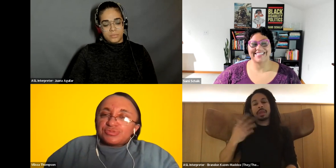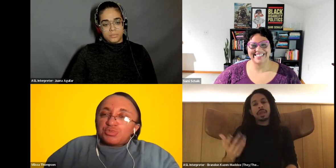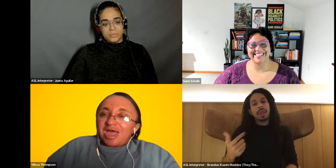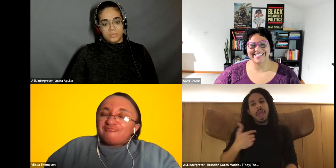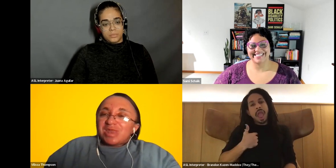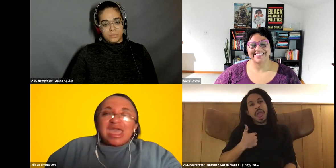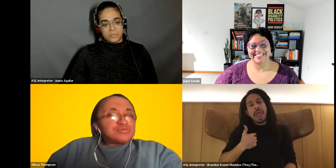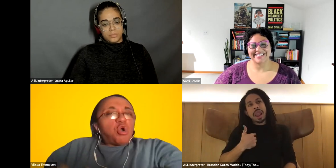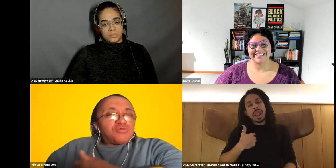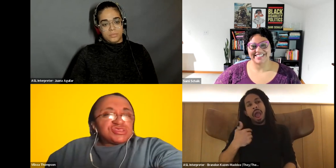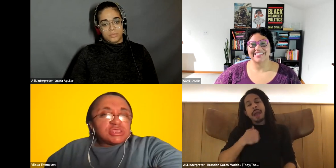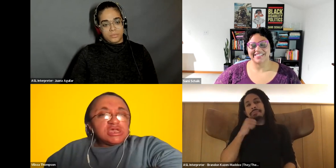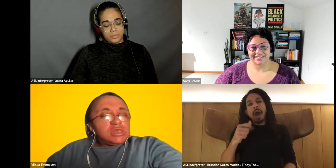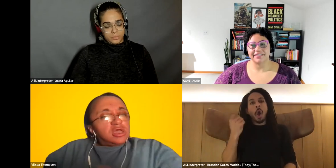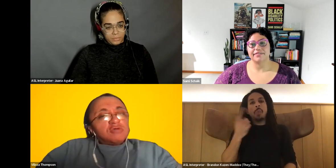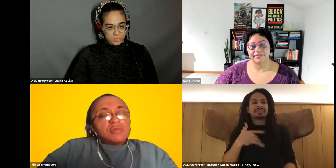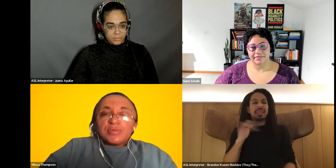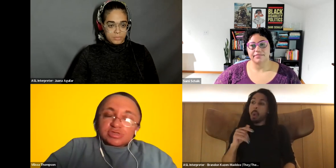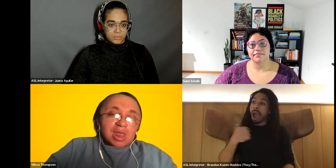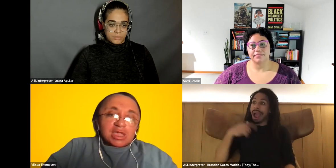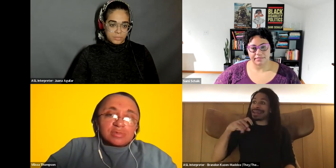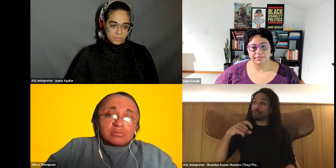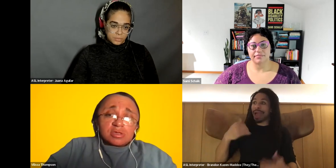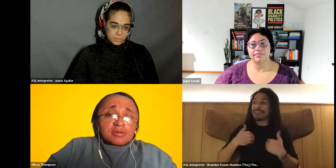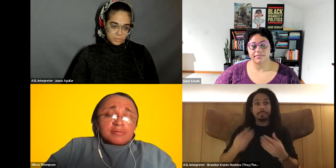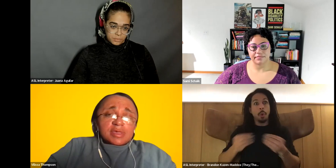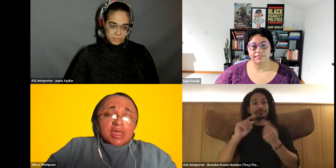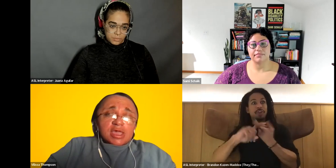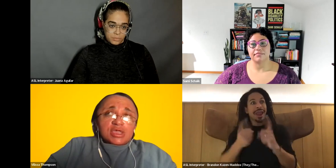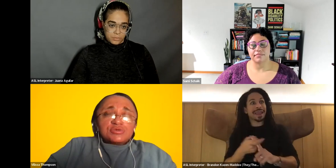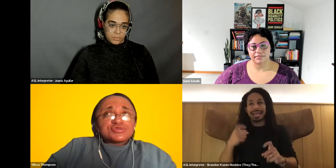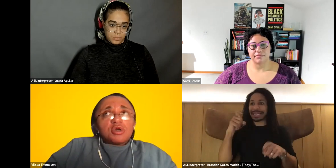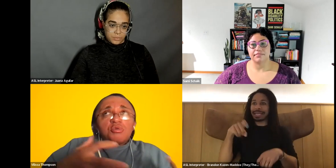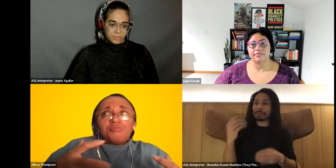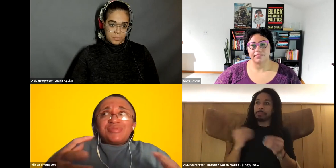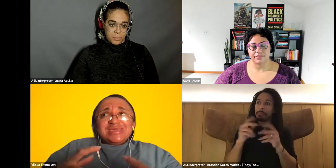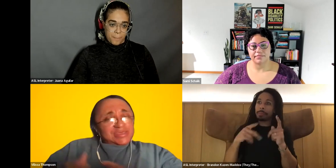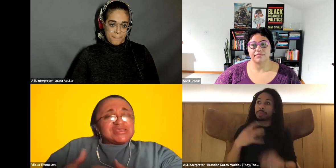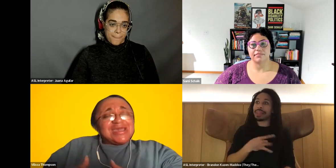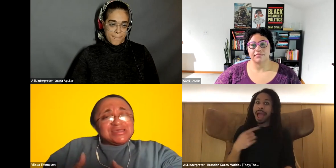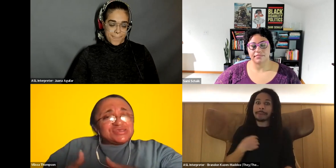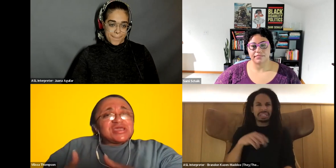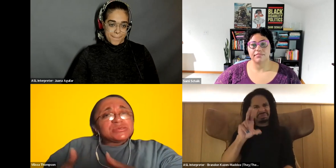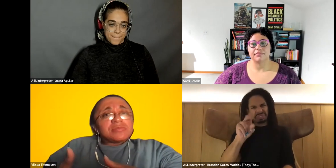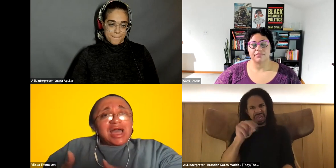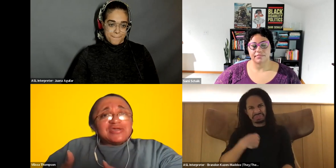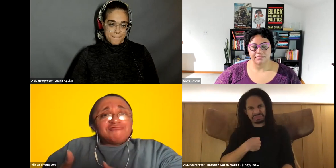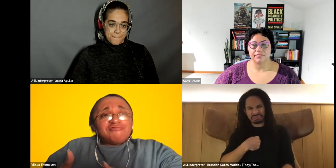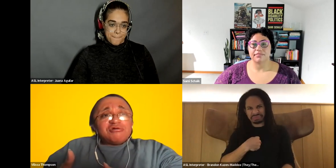Vilissa Thompson: to where I feel like I have to over extend for people to like me. Vilissa Thompson: you know. So, being at this age and stage of life.